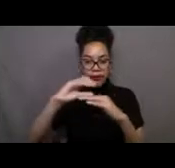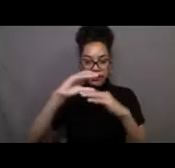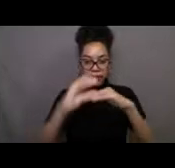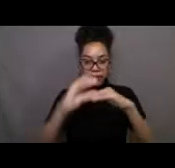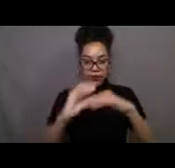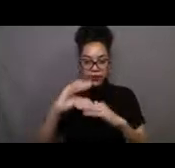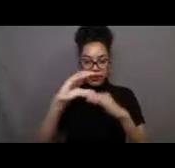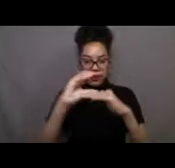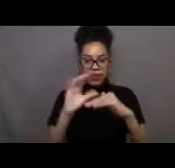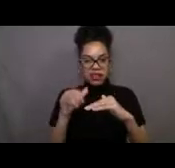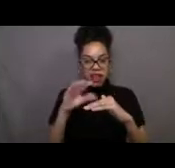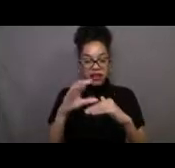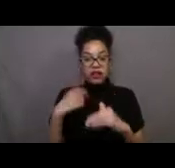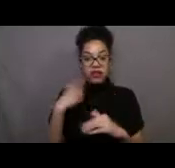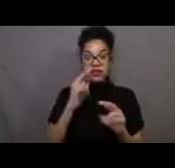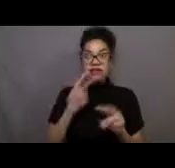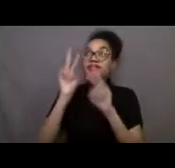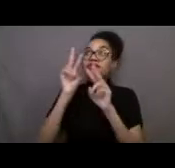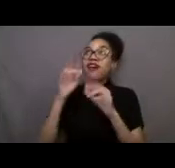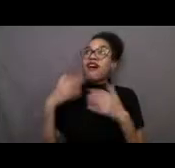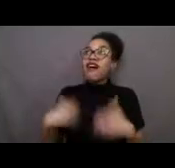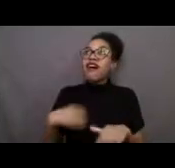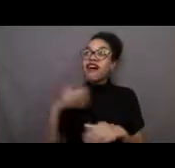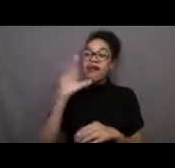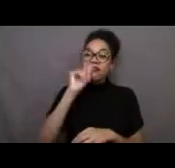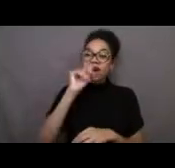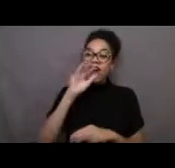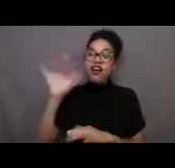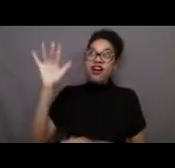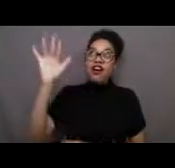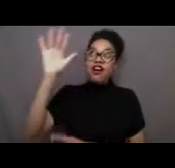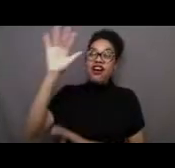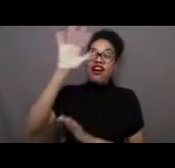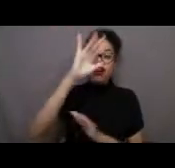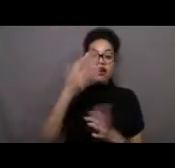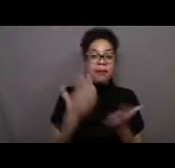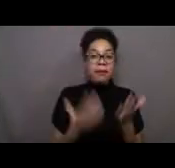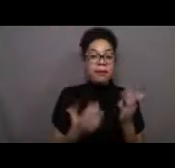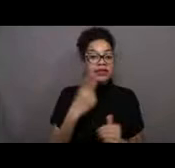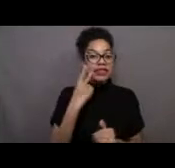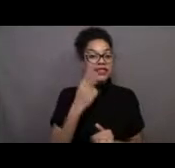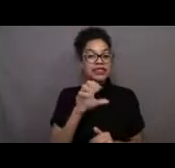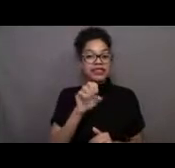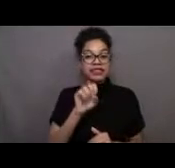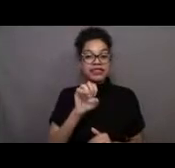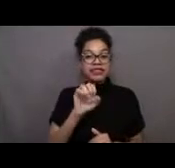And if you're lucky, you might see a sea lion or sea otter's head pop up from the fronds. You have discovered a kelp forest.